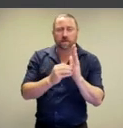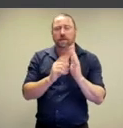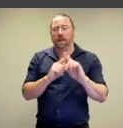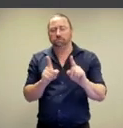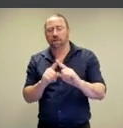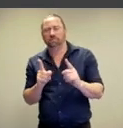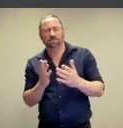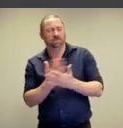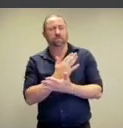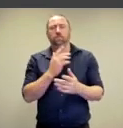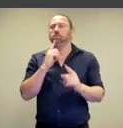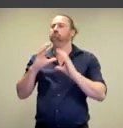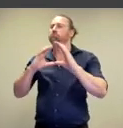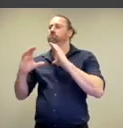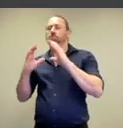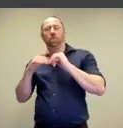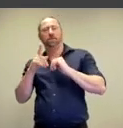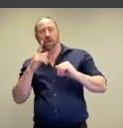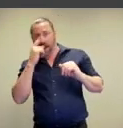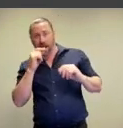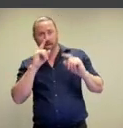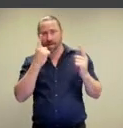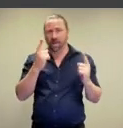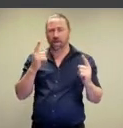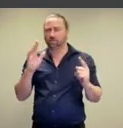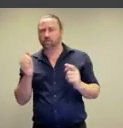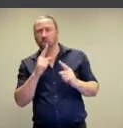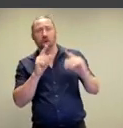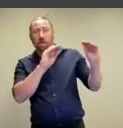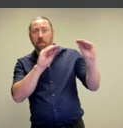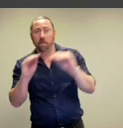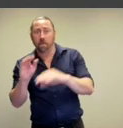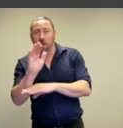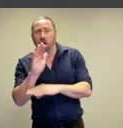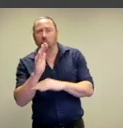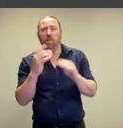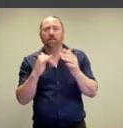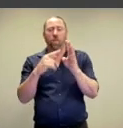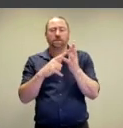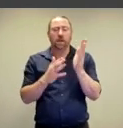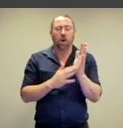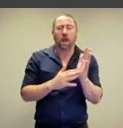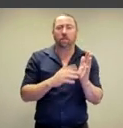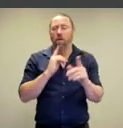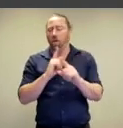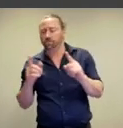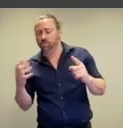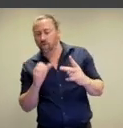dehumanizing policies and rhetoric in Australia about migrants-seeking